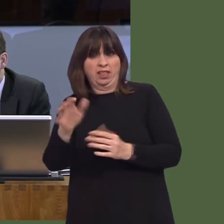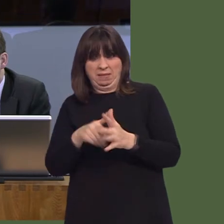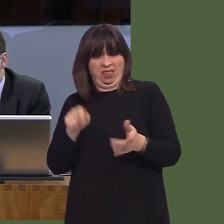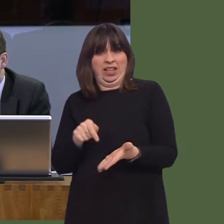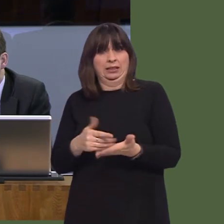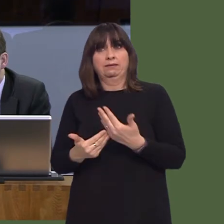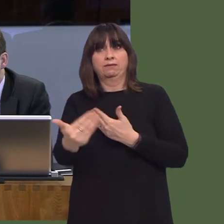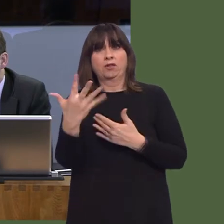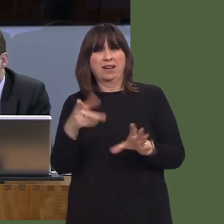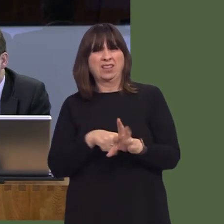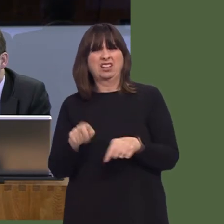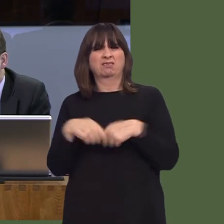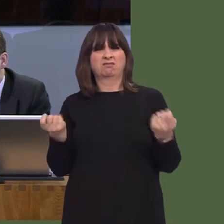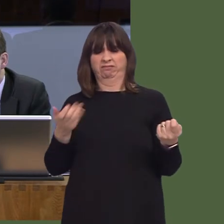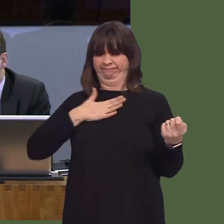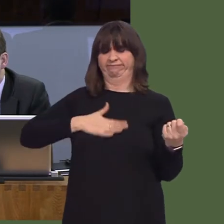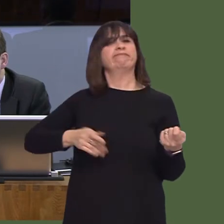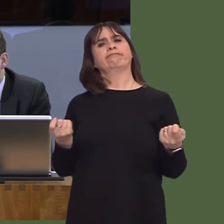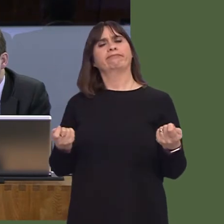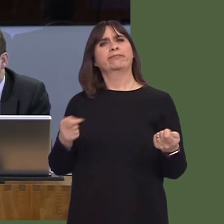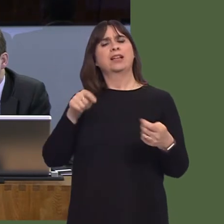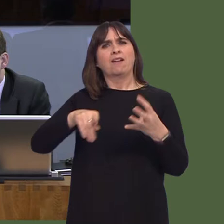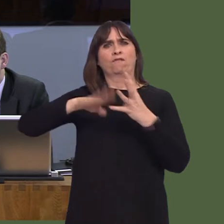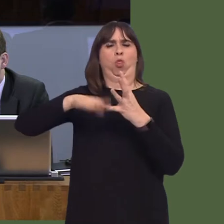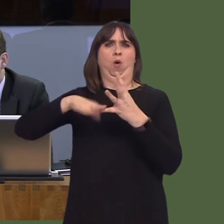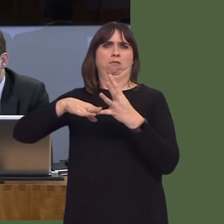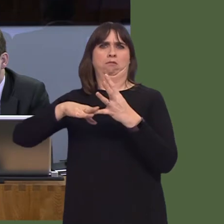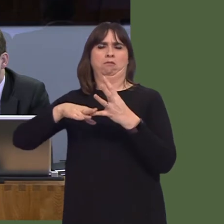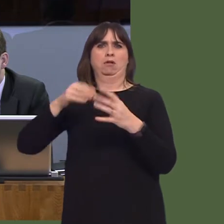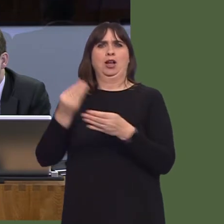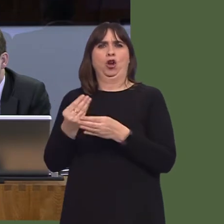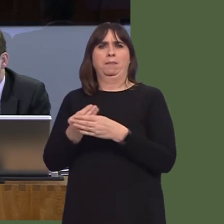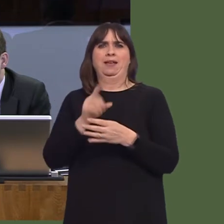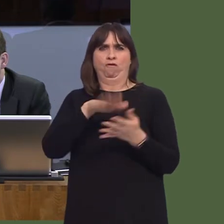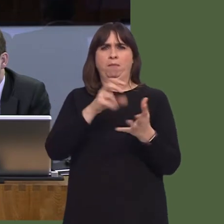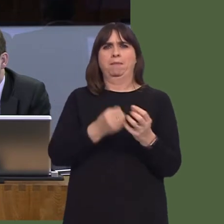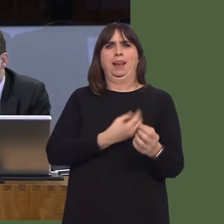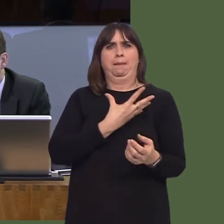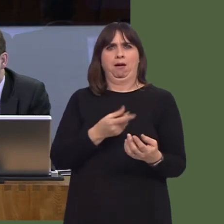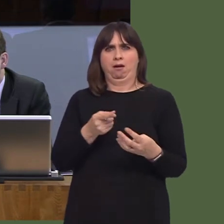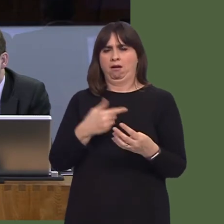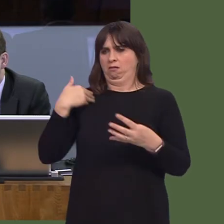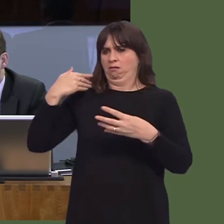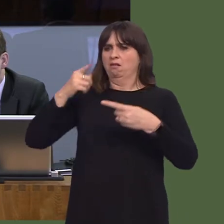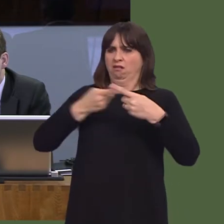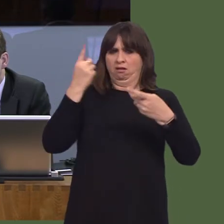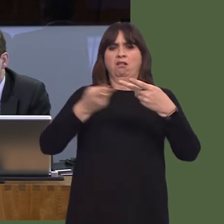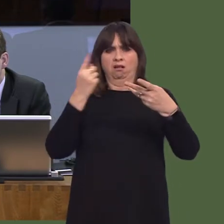This is improving access to affordable credit, financial services and financial information, and improving financial capability in Wales. Bethan Jenkins AM: Thank you.